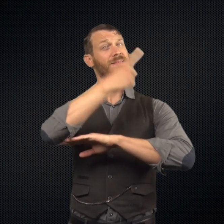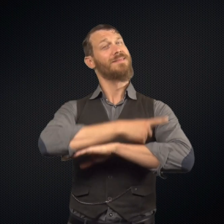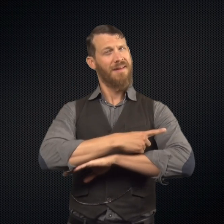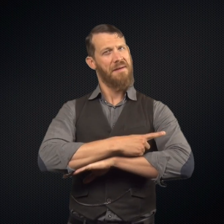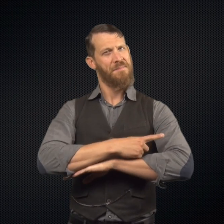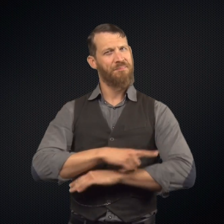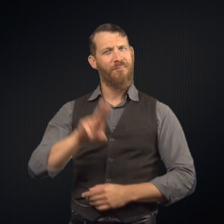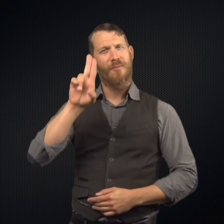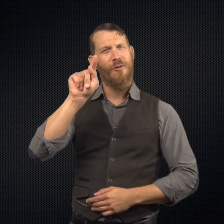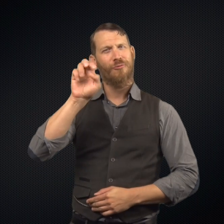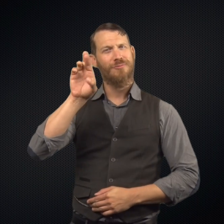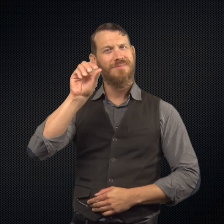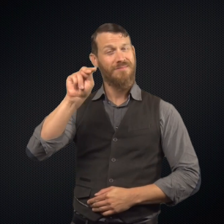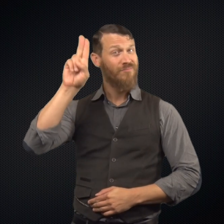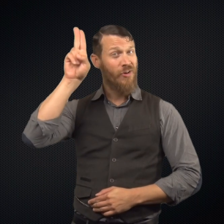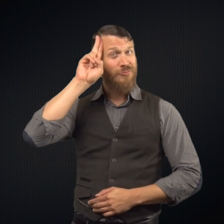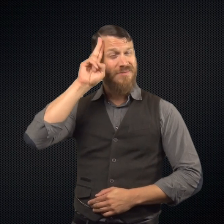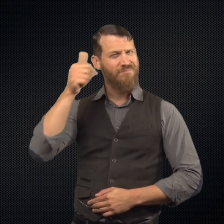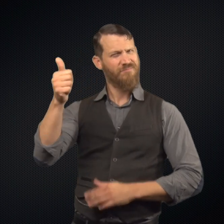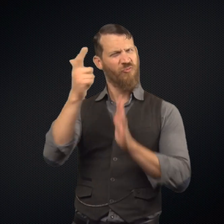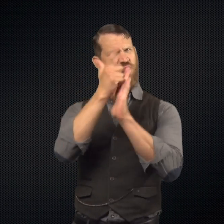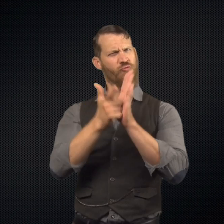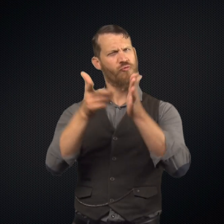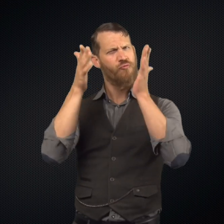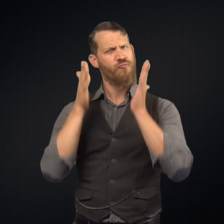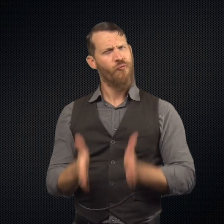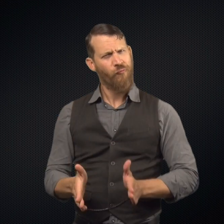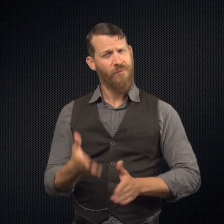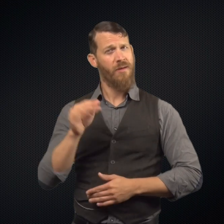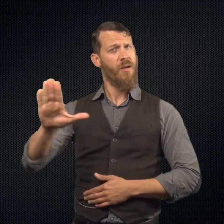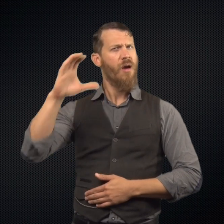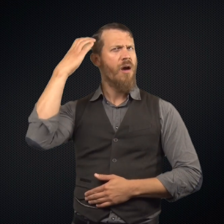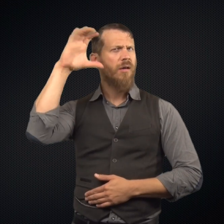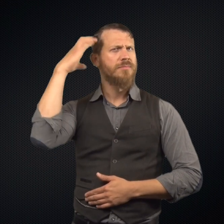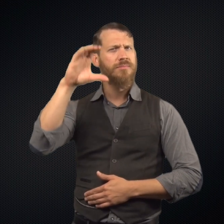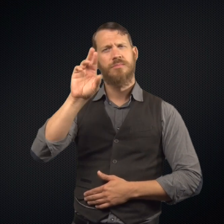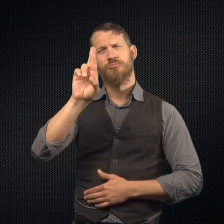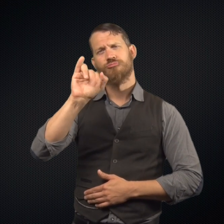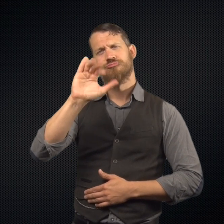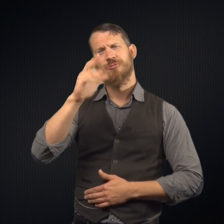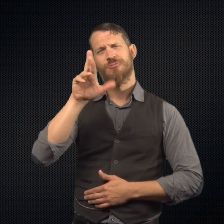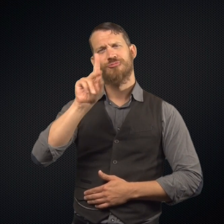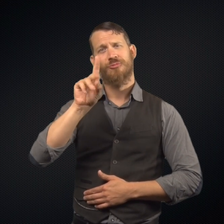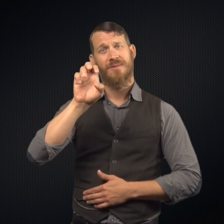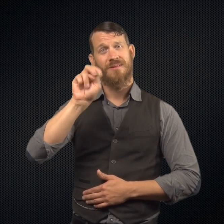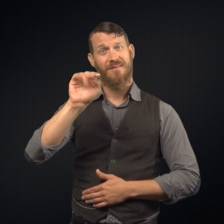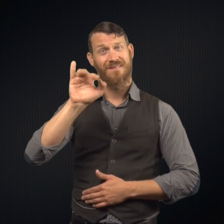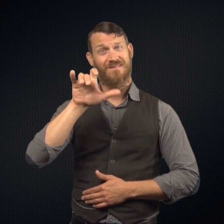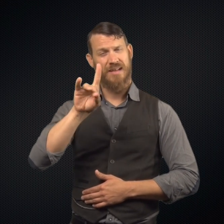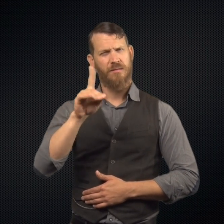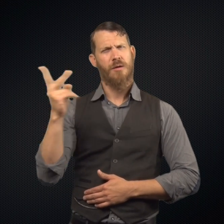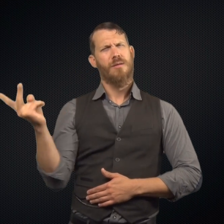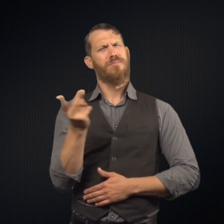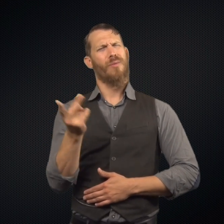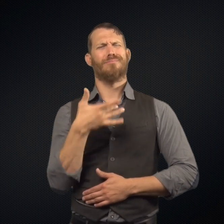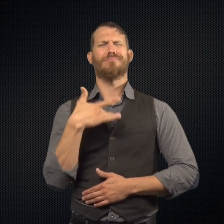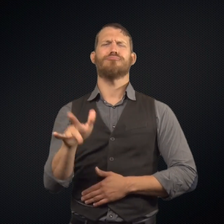One day, Mr. Utterson, who's an attorney and his cousin Richard Enfield